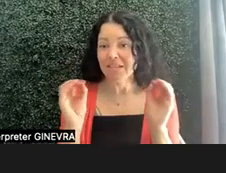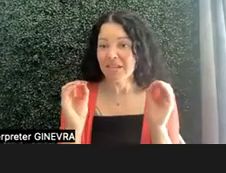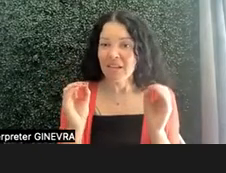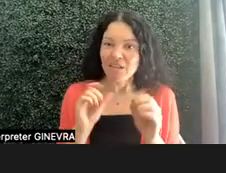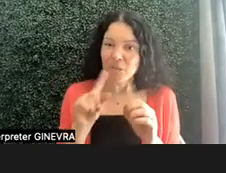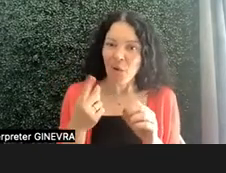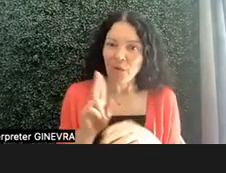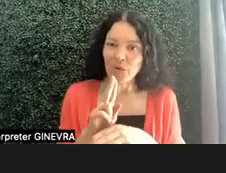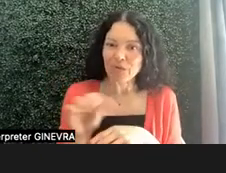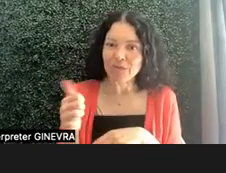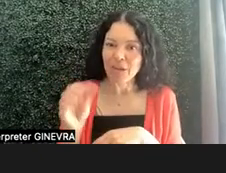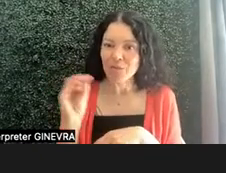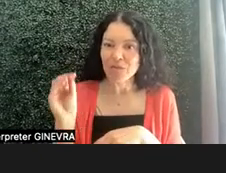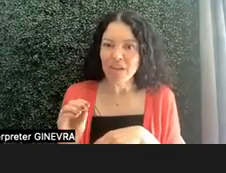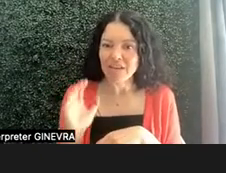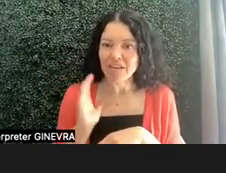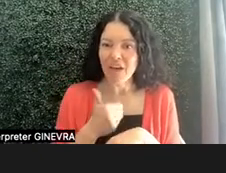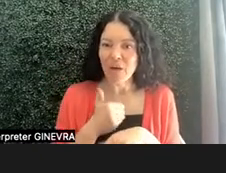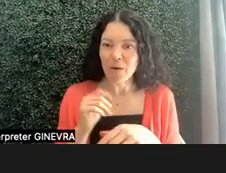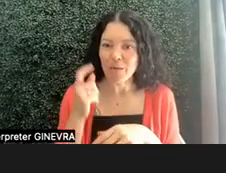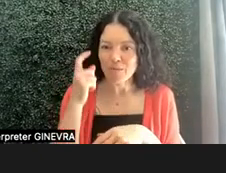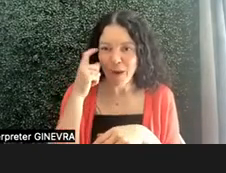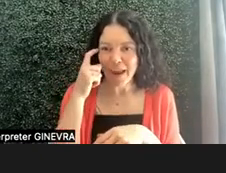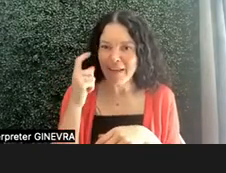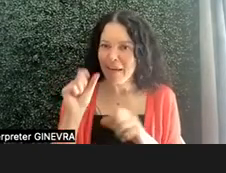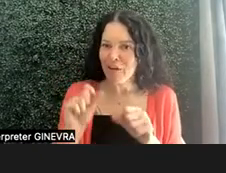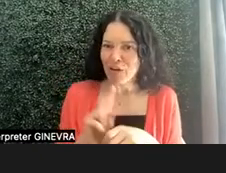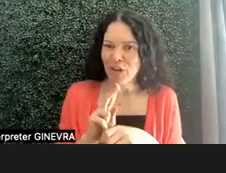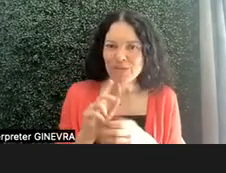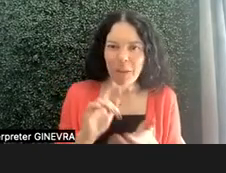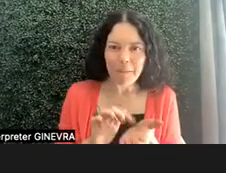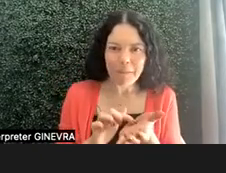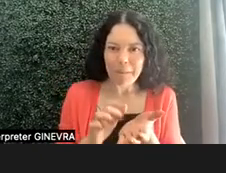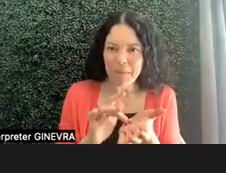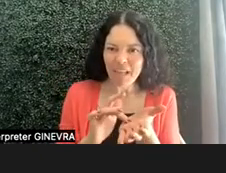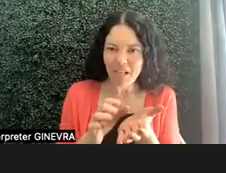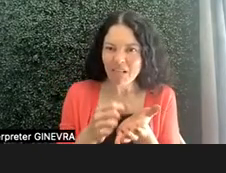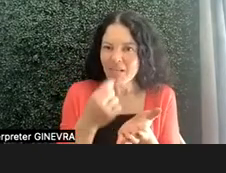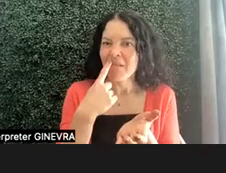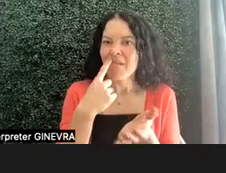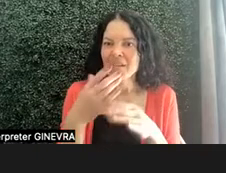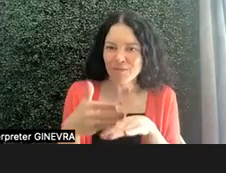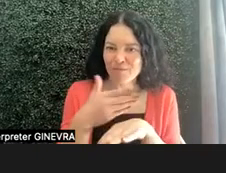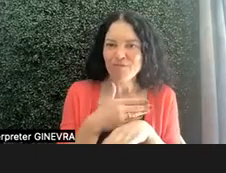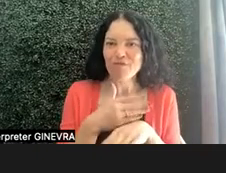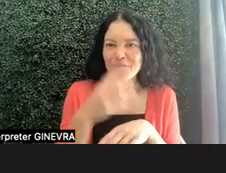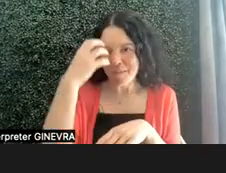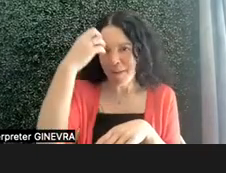And is there a pill that could improve my memory? So we talked about how Hollywood portrayed